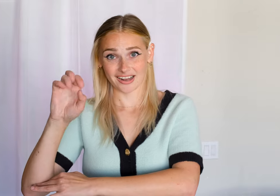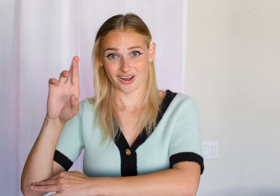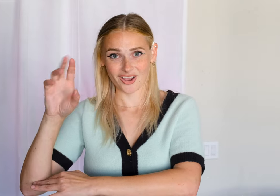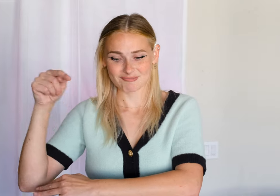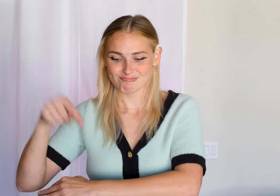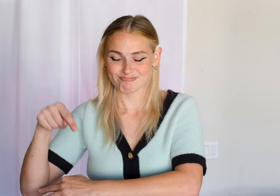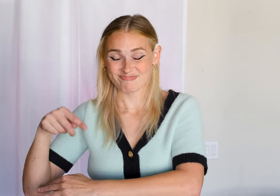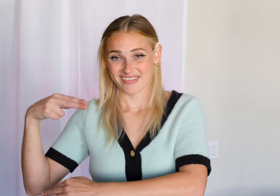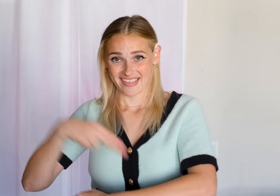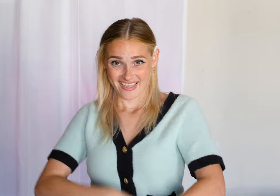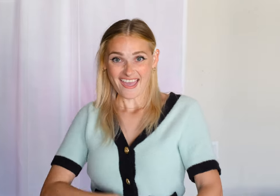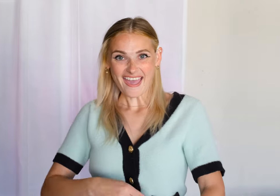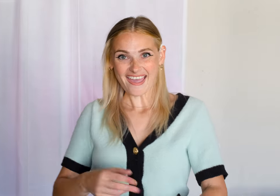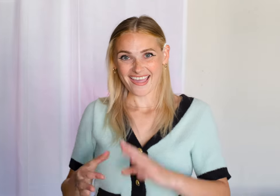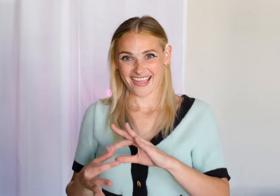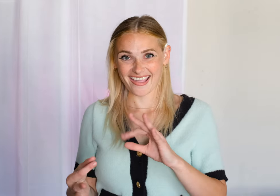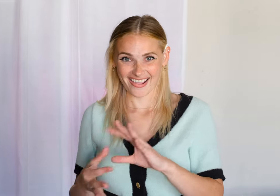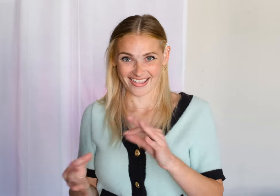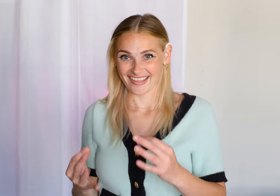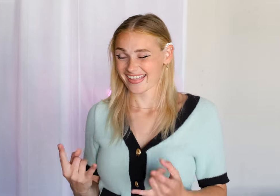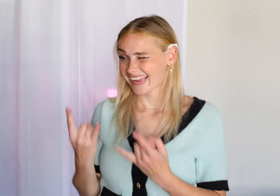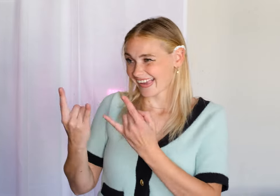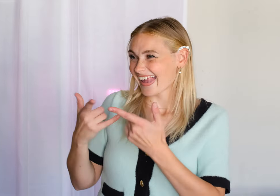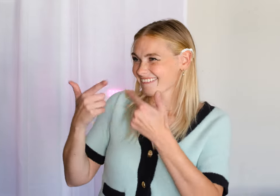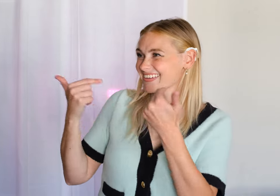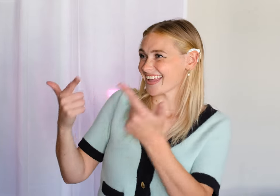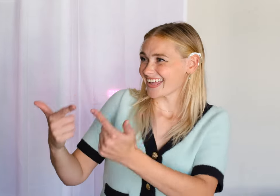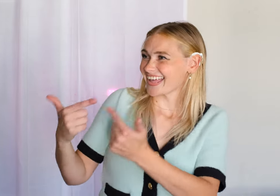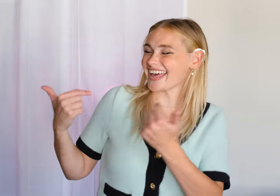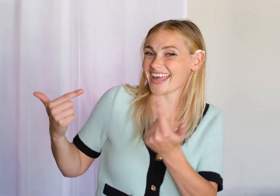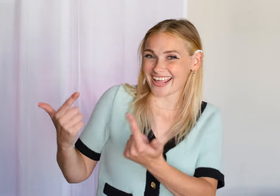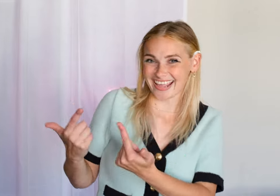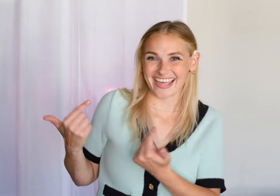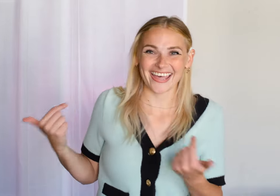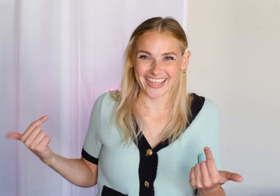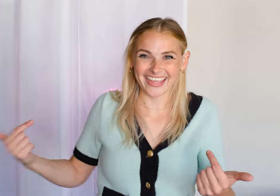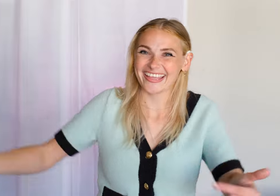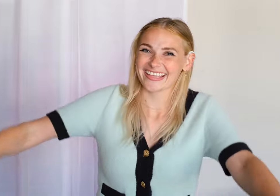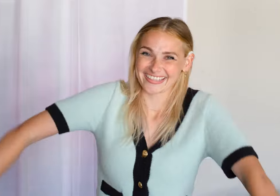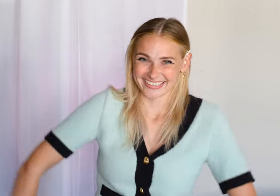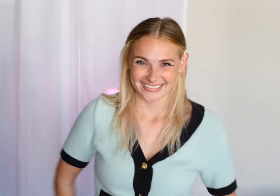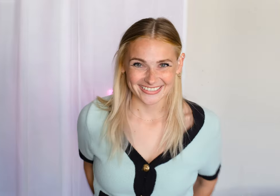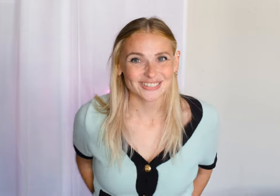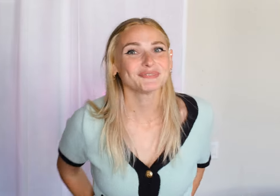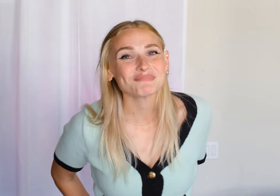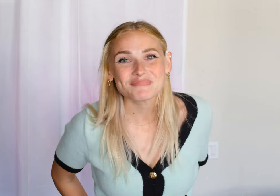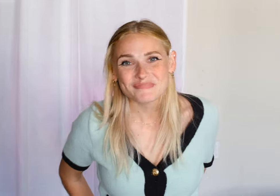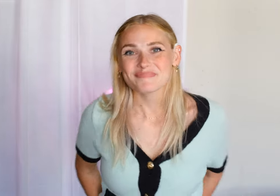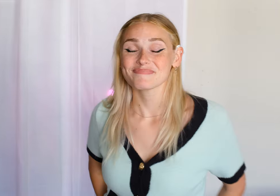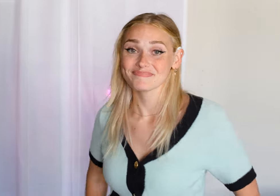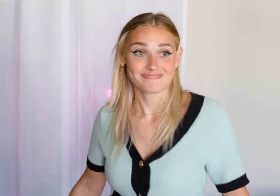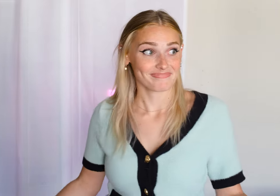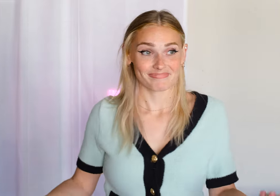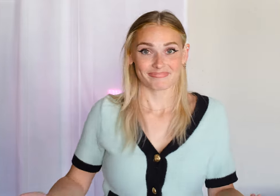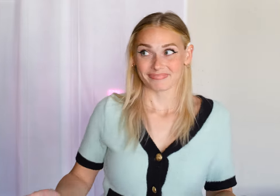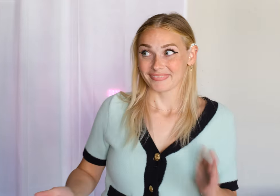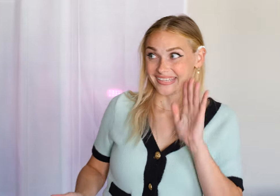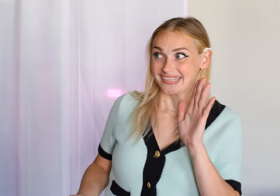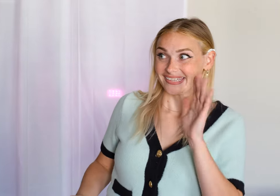🎶she's laughing up at us from h3ll 🎶 🎶It's me 🎶